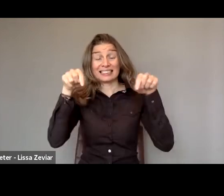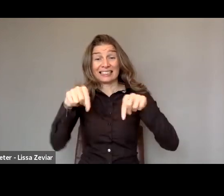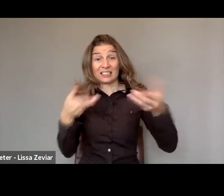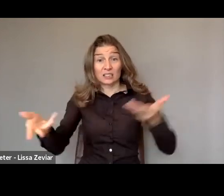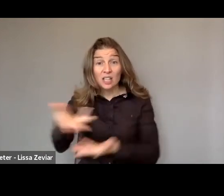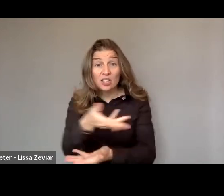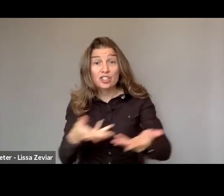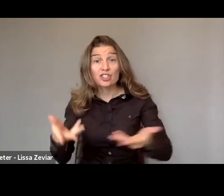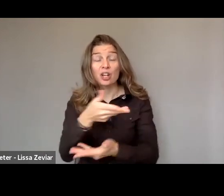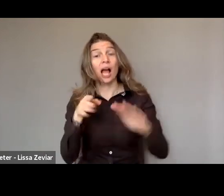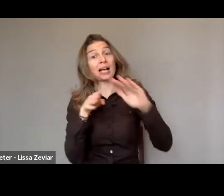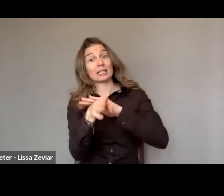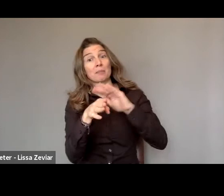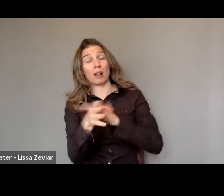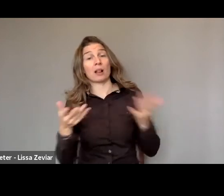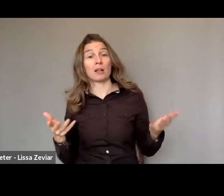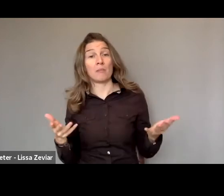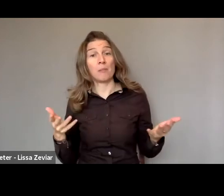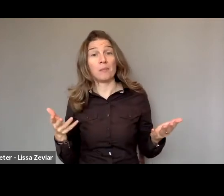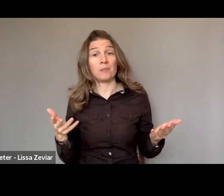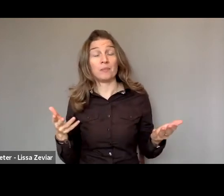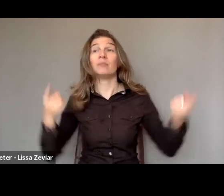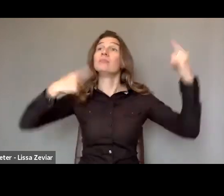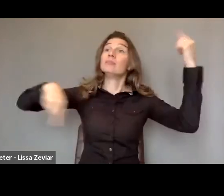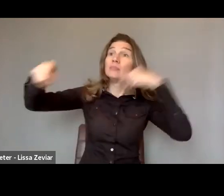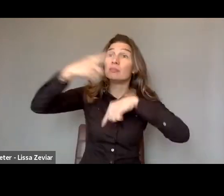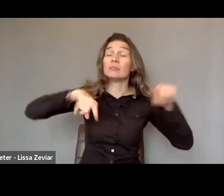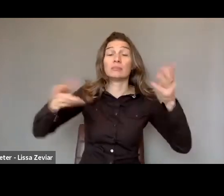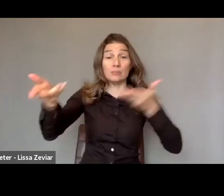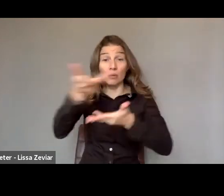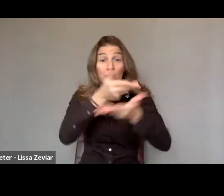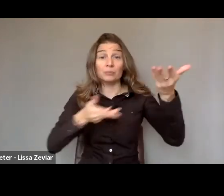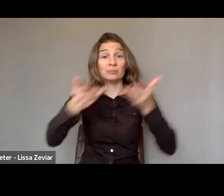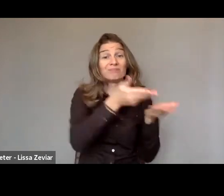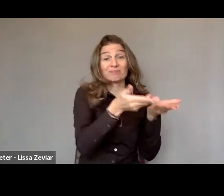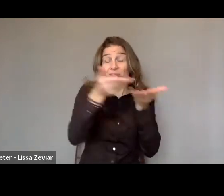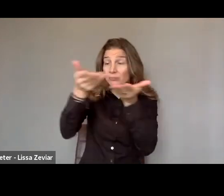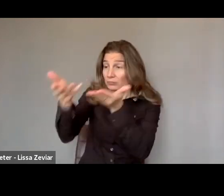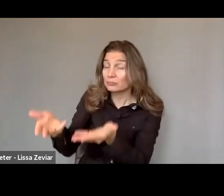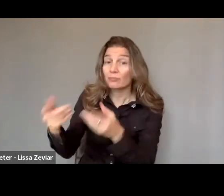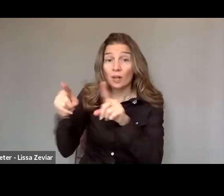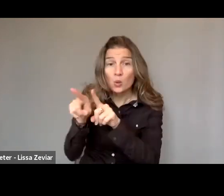that we need to bring that discussion to the table and mainstream it.